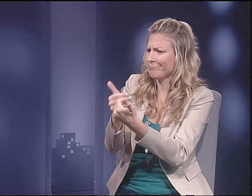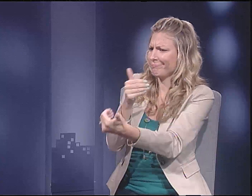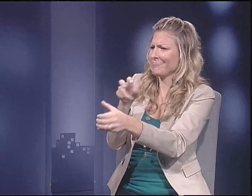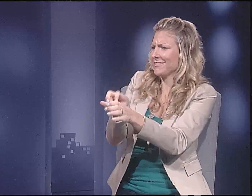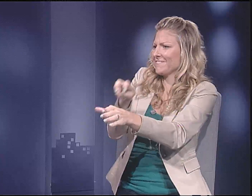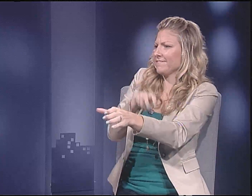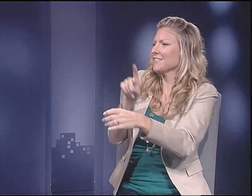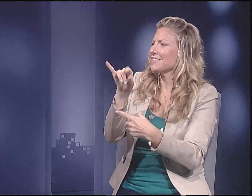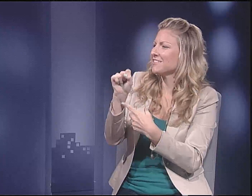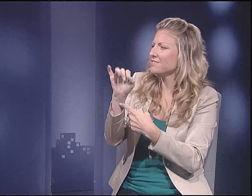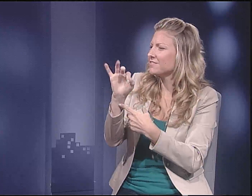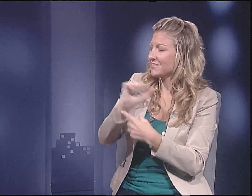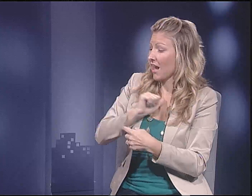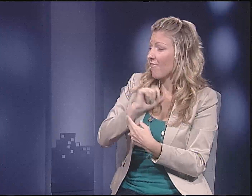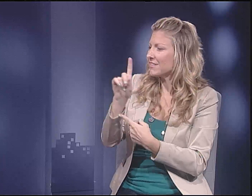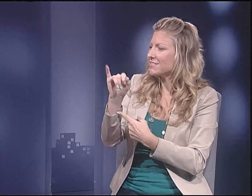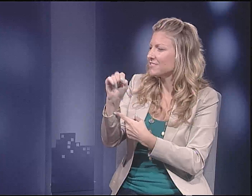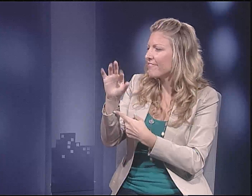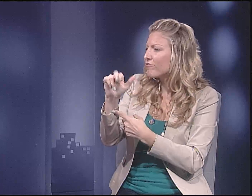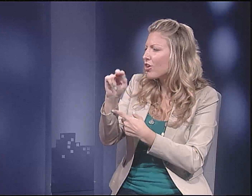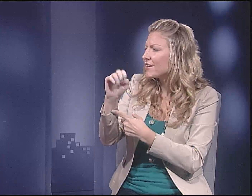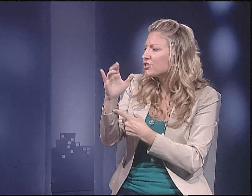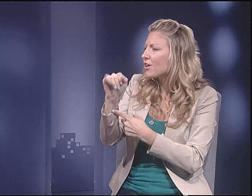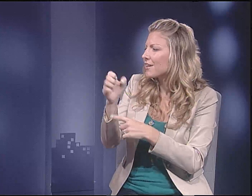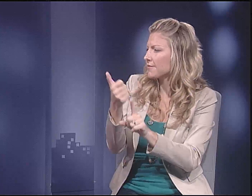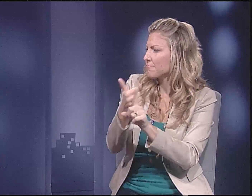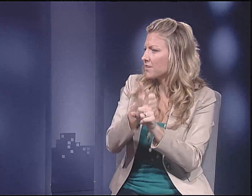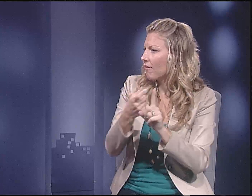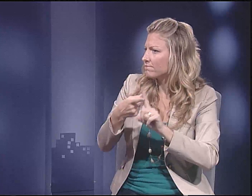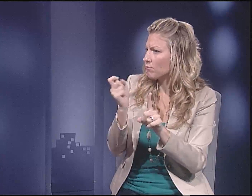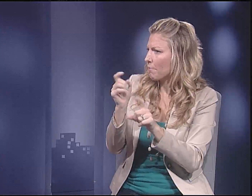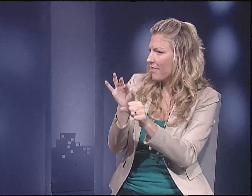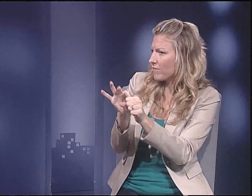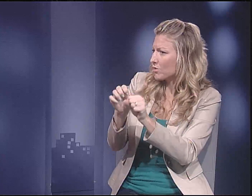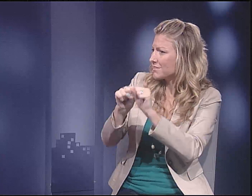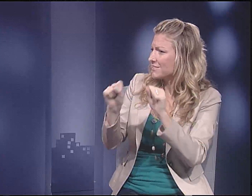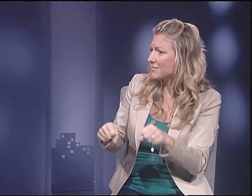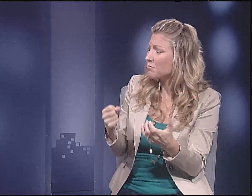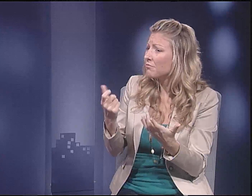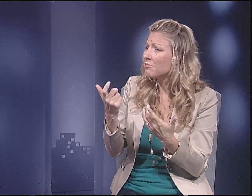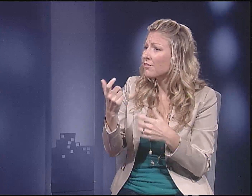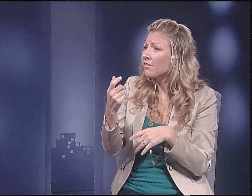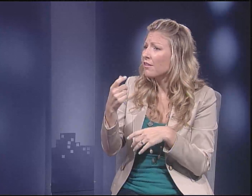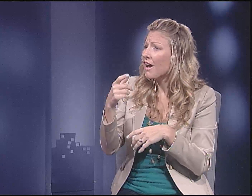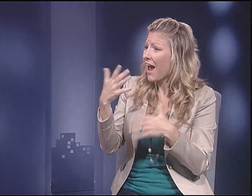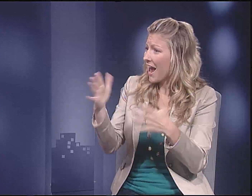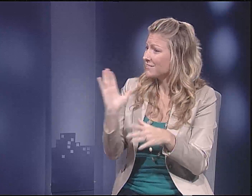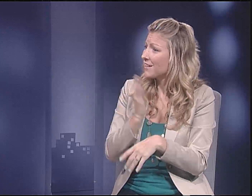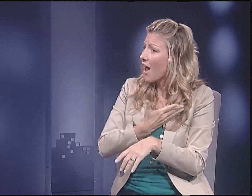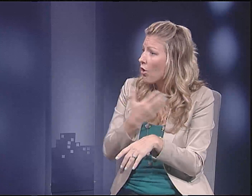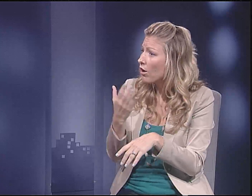Why do you think they have often dis-- self-disenfranchised themselves from the voting system?